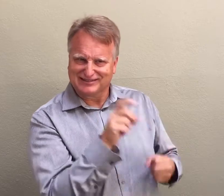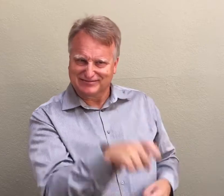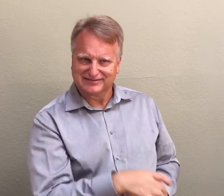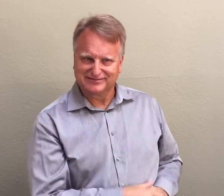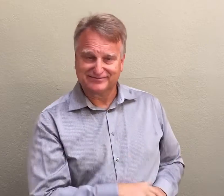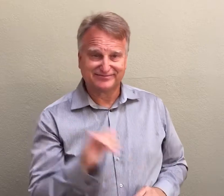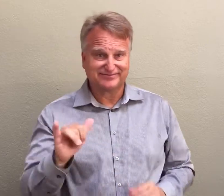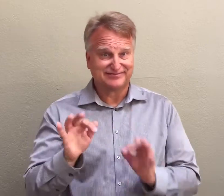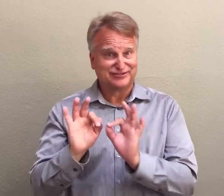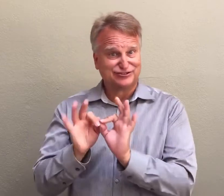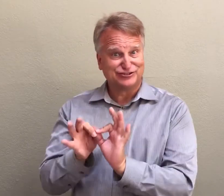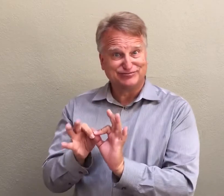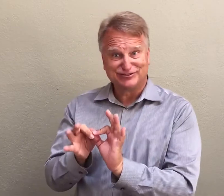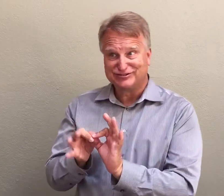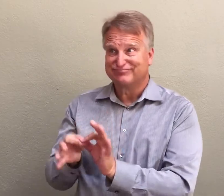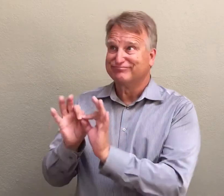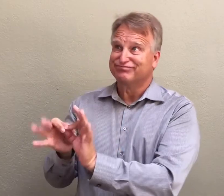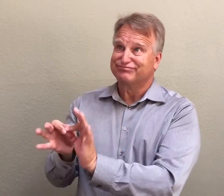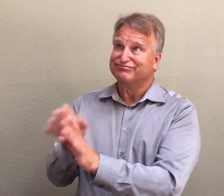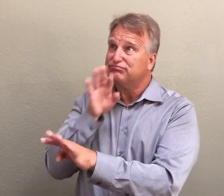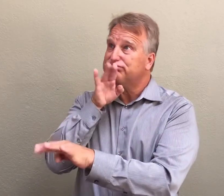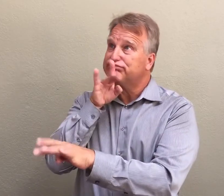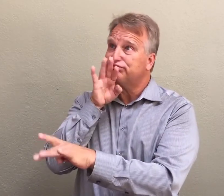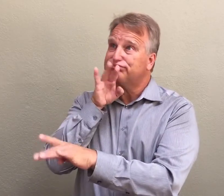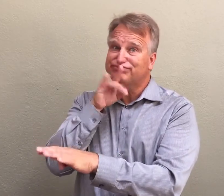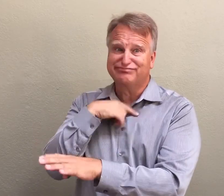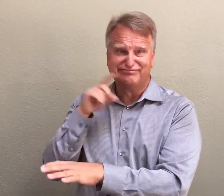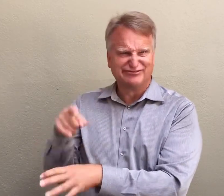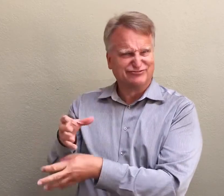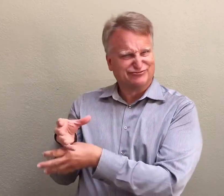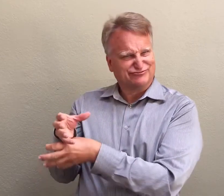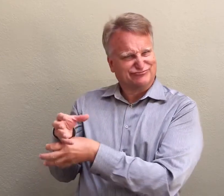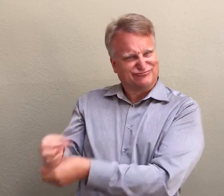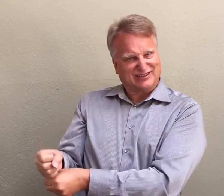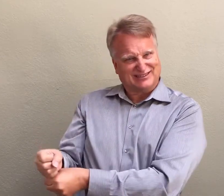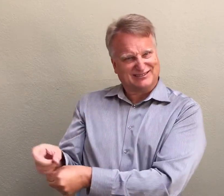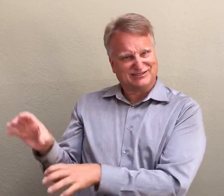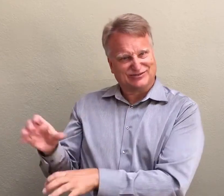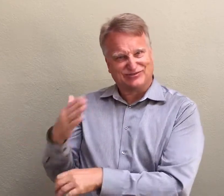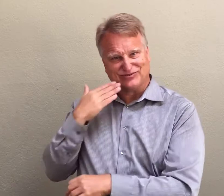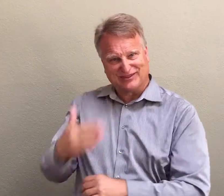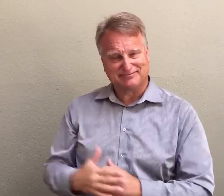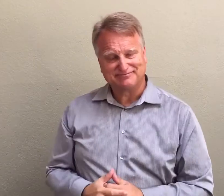This is also true for interpreters; the Deaf person must trust that the interpreter will be able to interpret well.